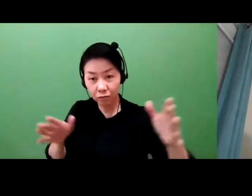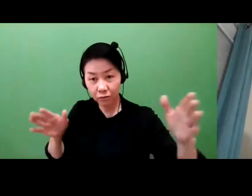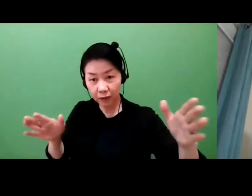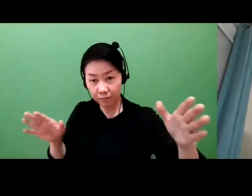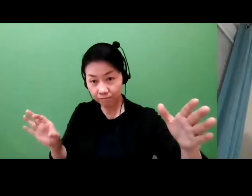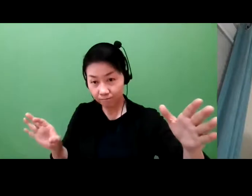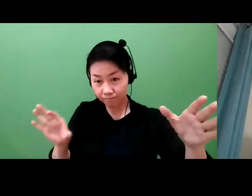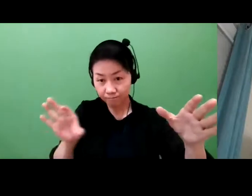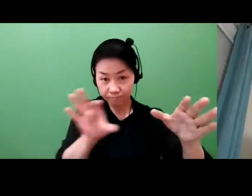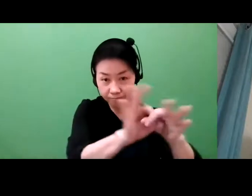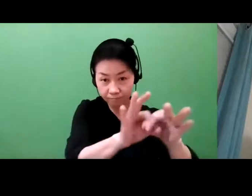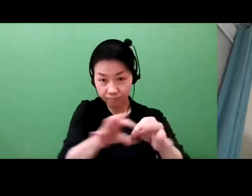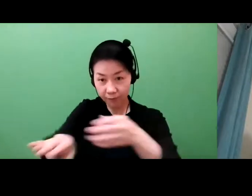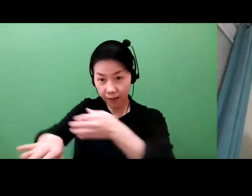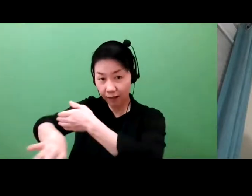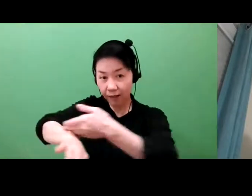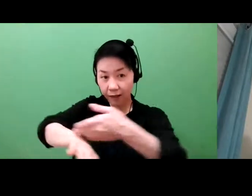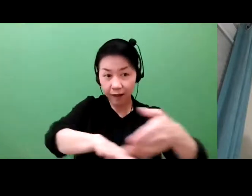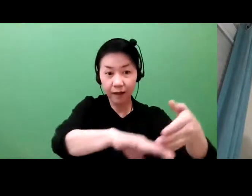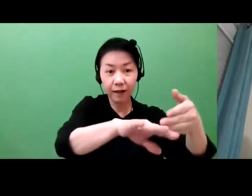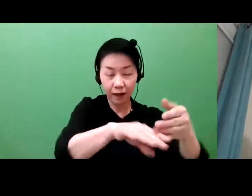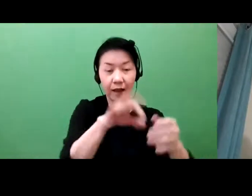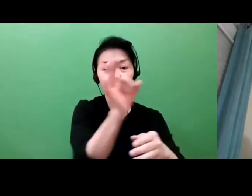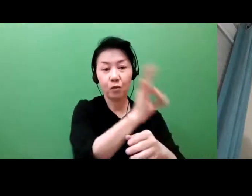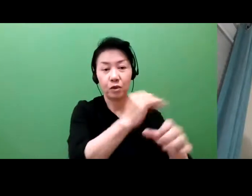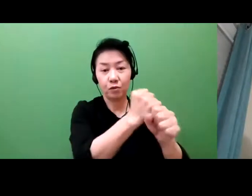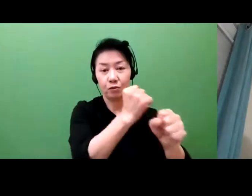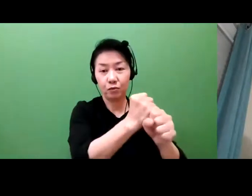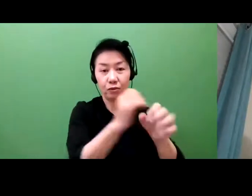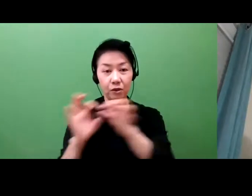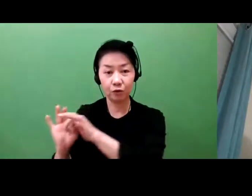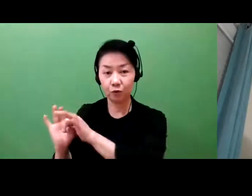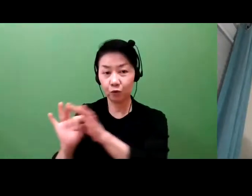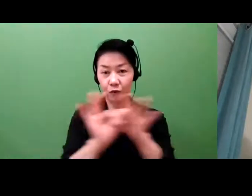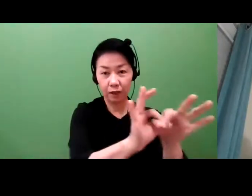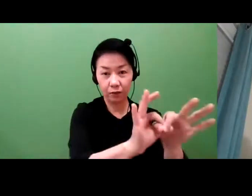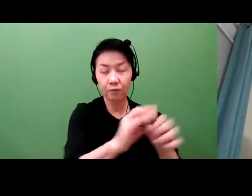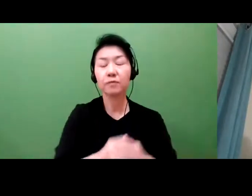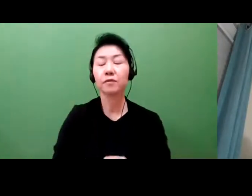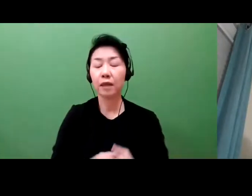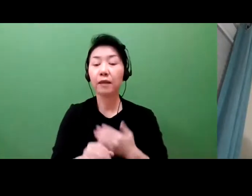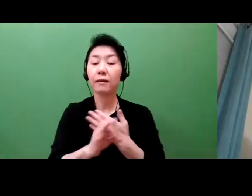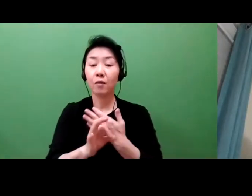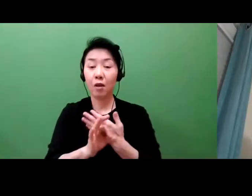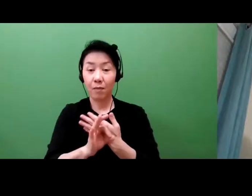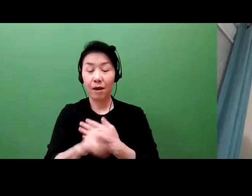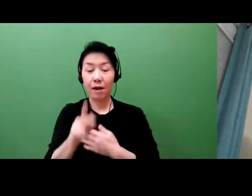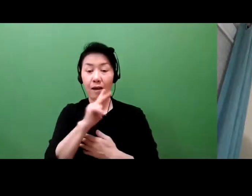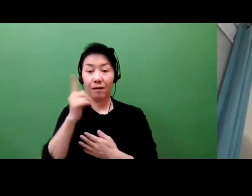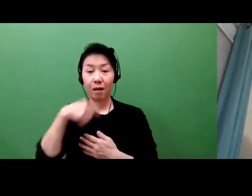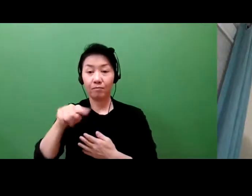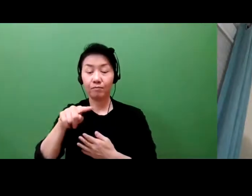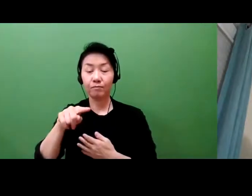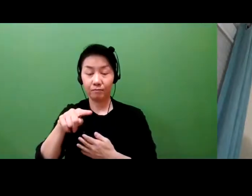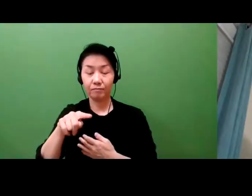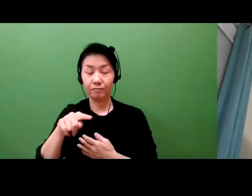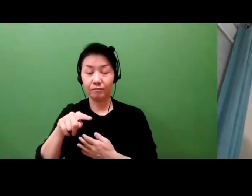how cancer tumors grow. If they discover how that occurs naturally, then